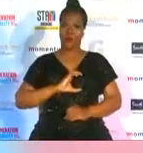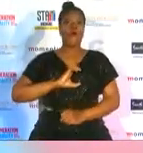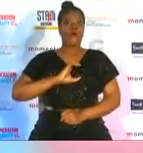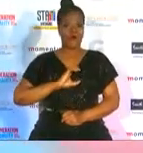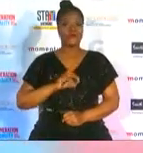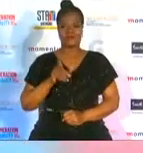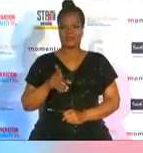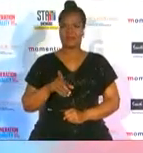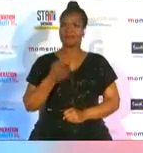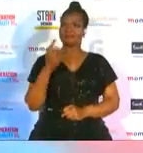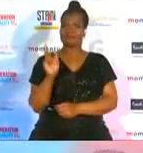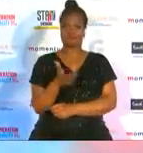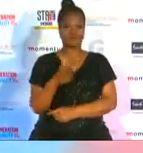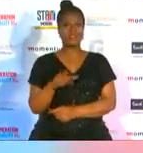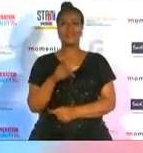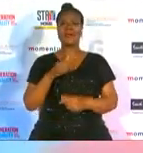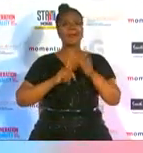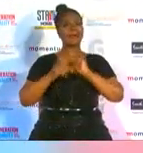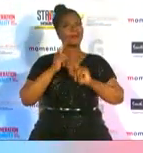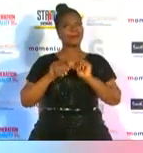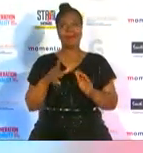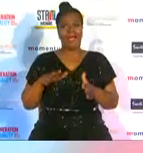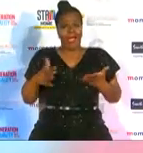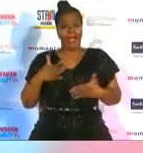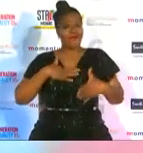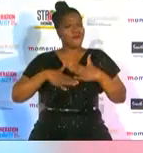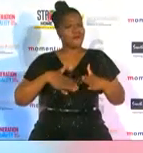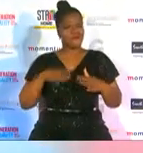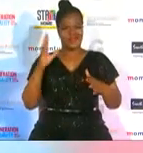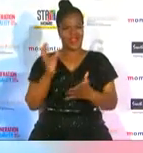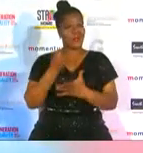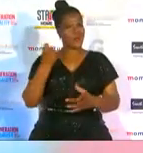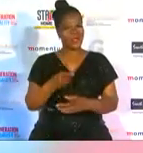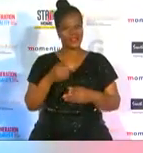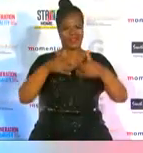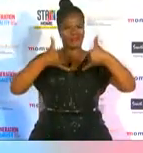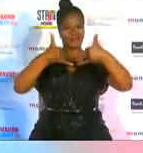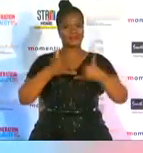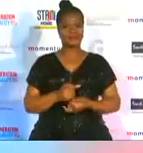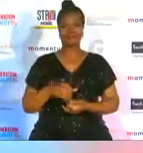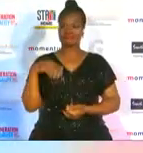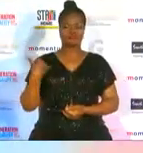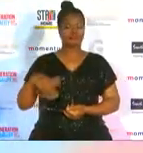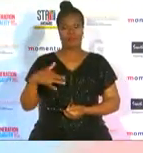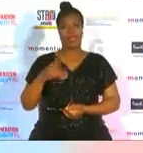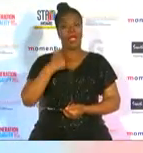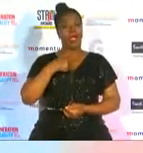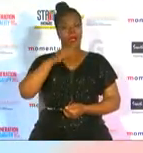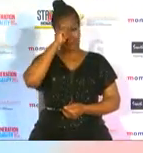comes to tennis tell me tell me how does it feel to win this award tonight yeah i'm really really honored to have won this award i think